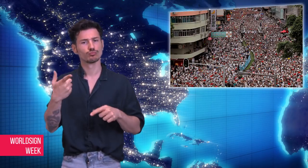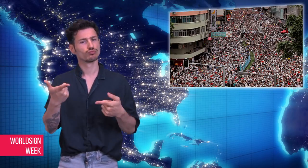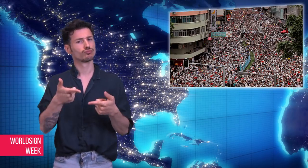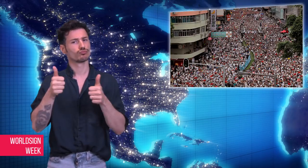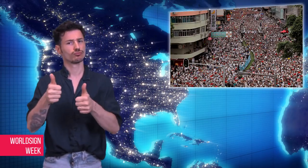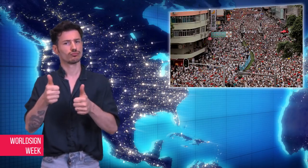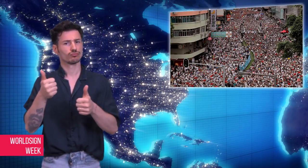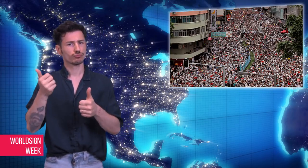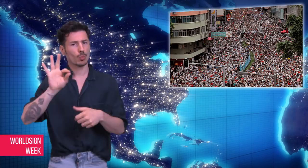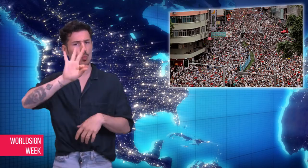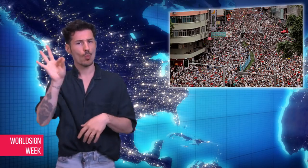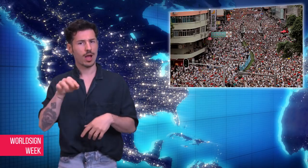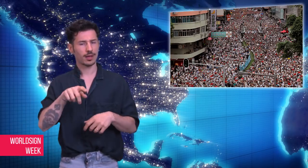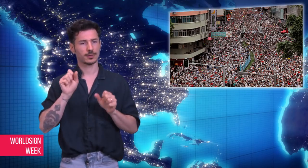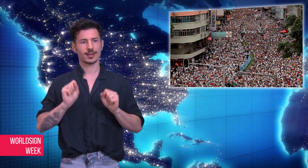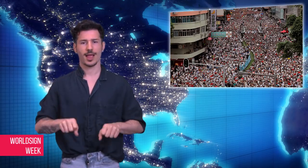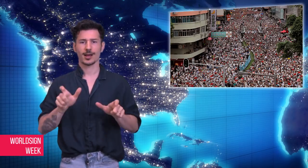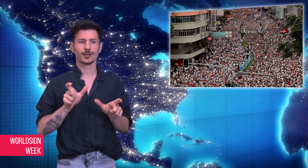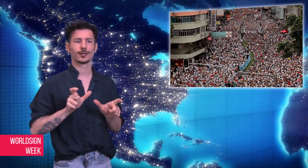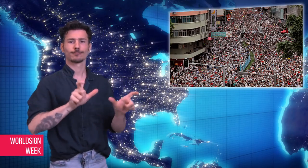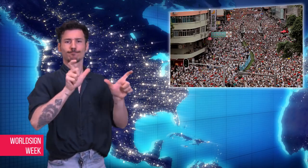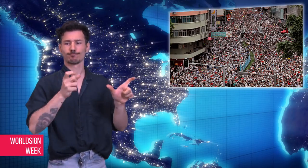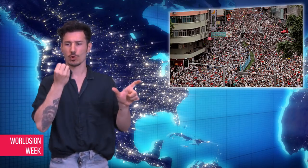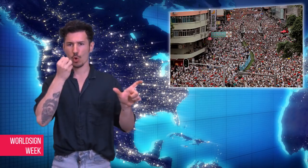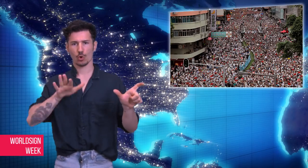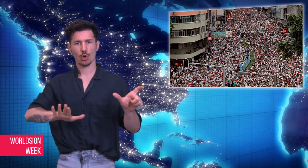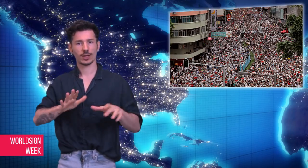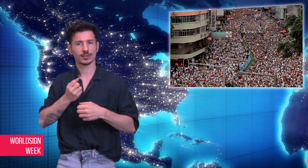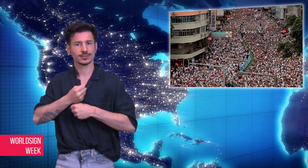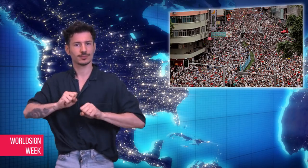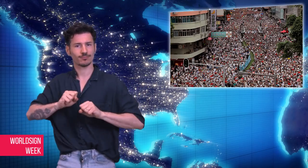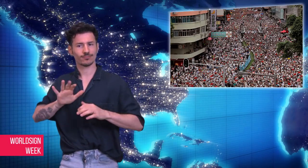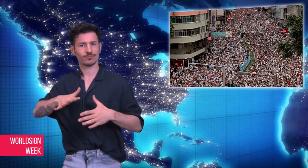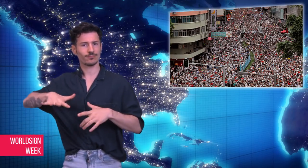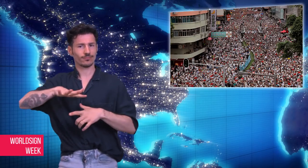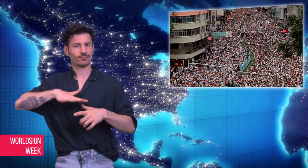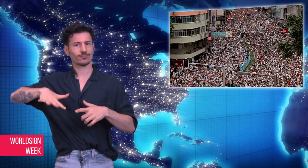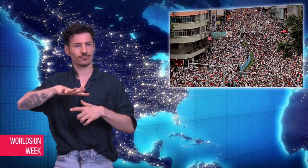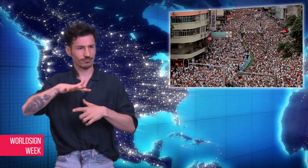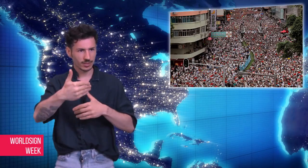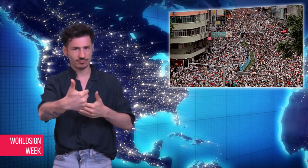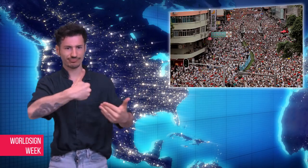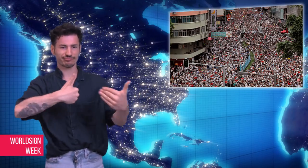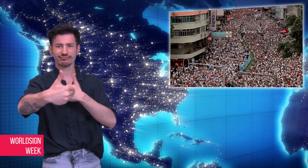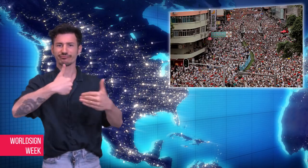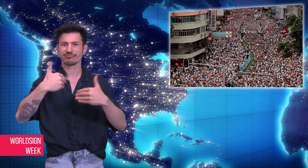amendment will prevent Hong Kong from becoming a safe